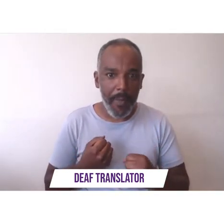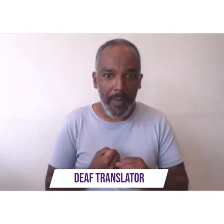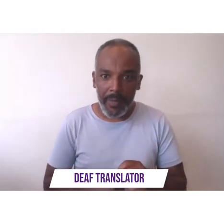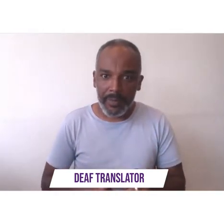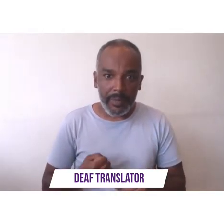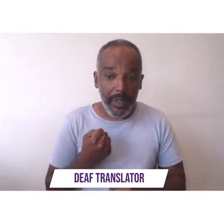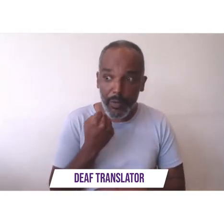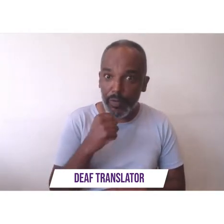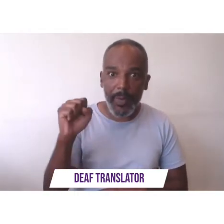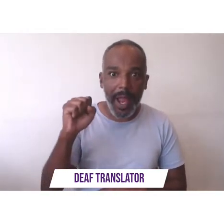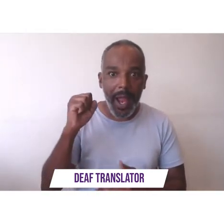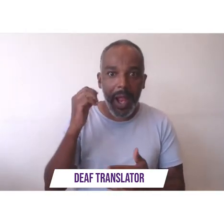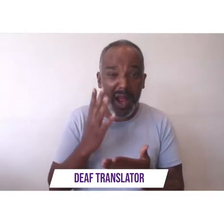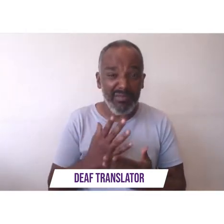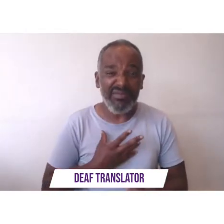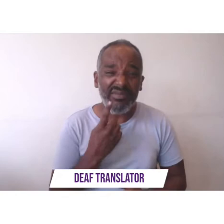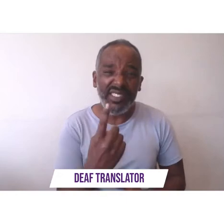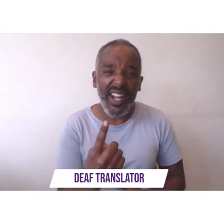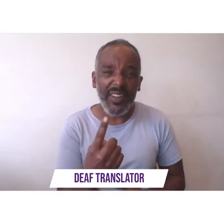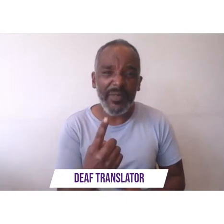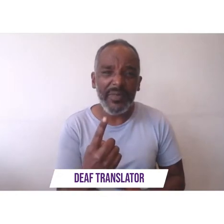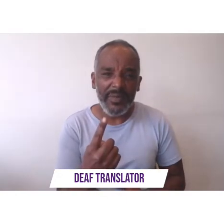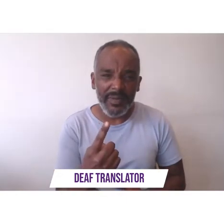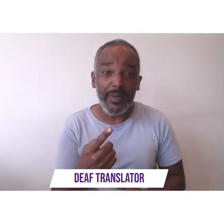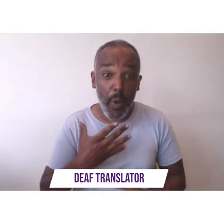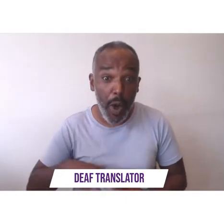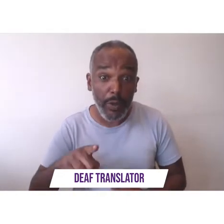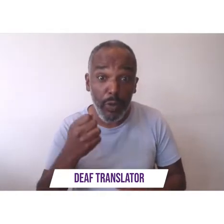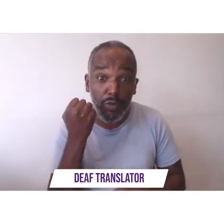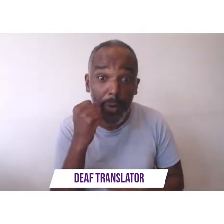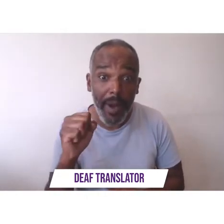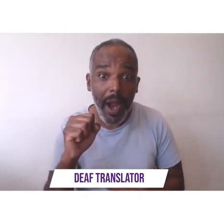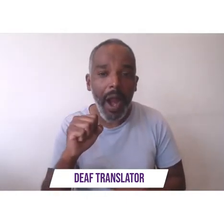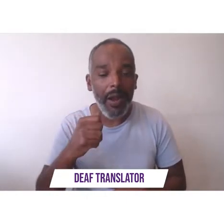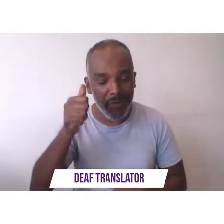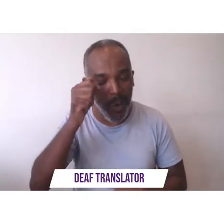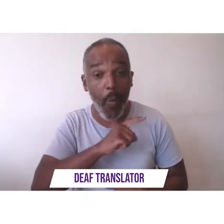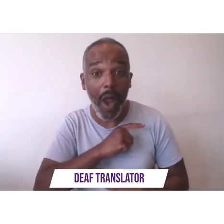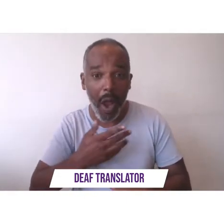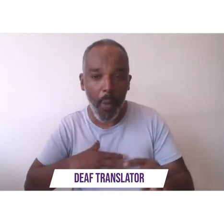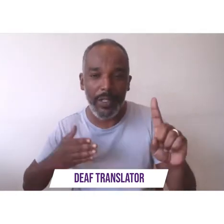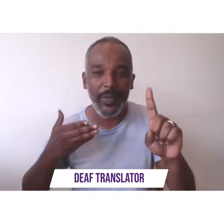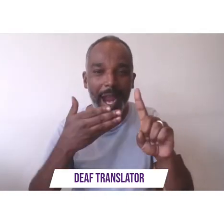your own terms if you are going to be a rebel then do it with a purpose we yearn for freedom